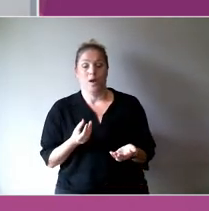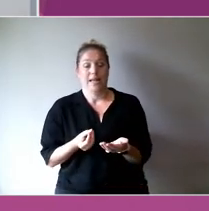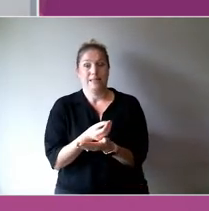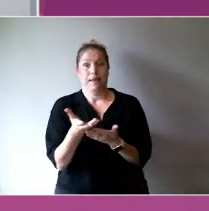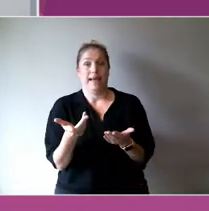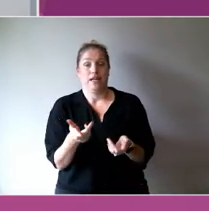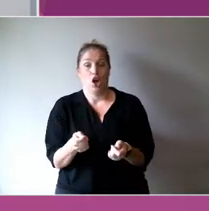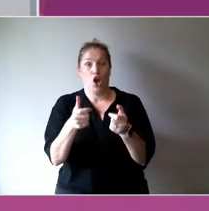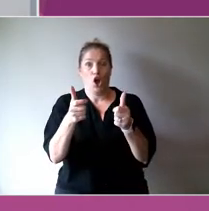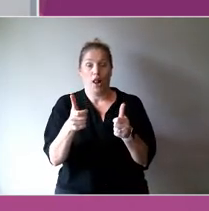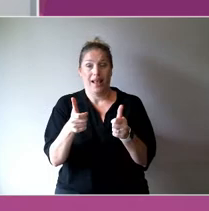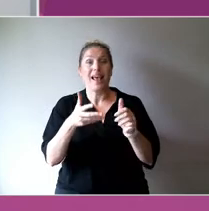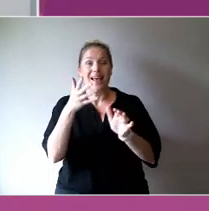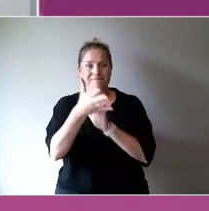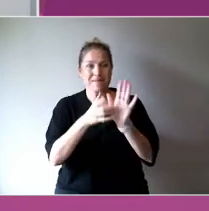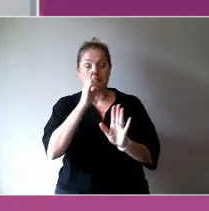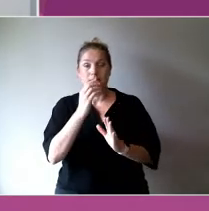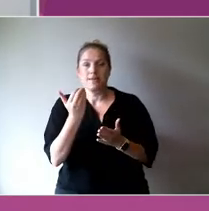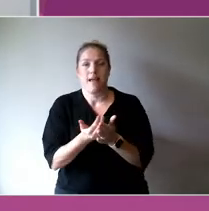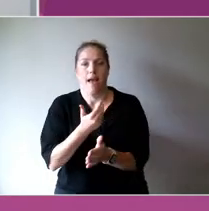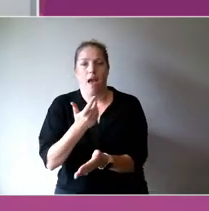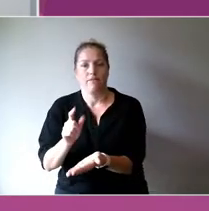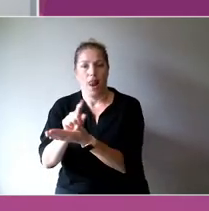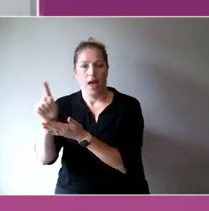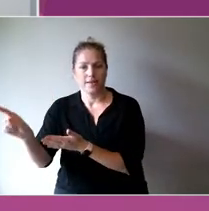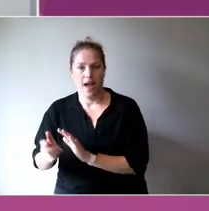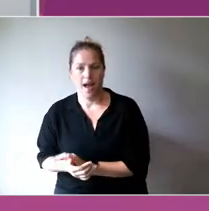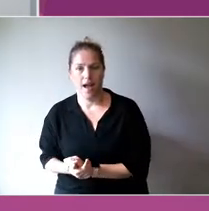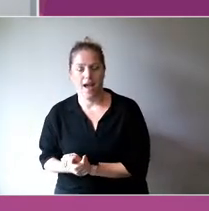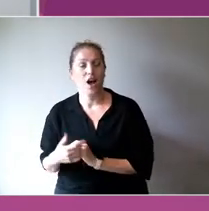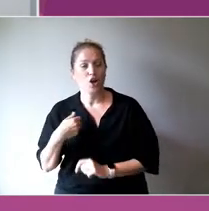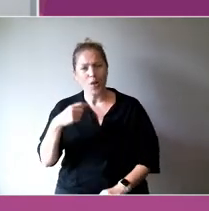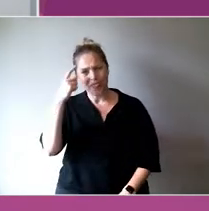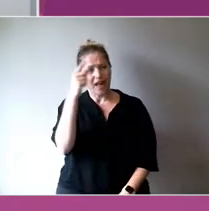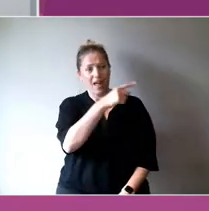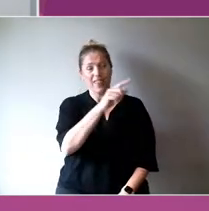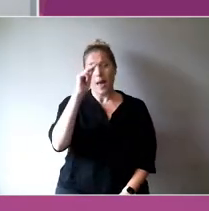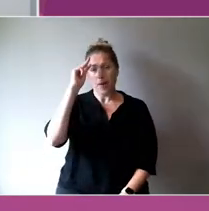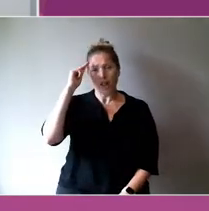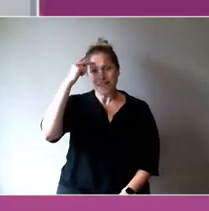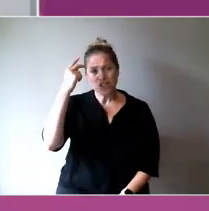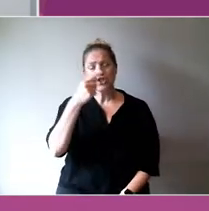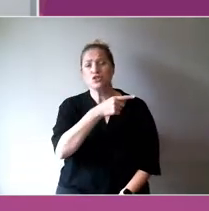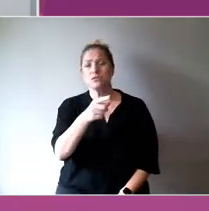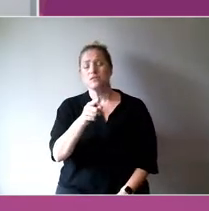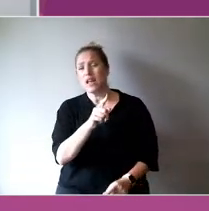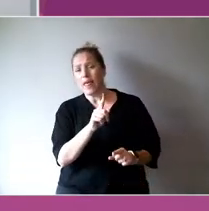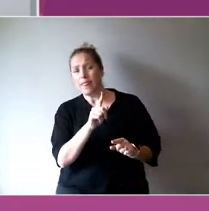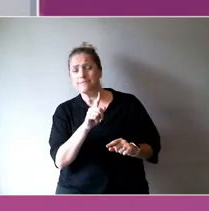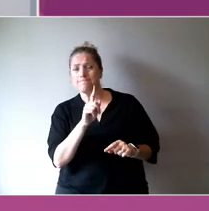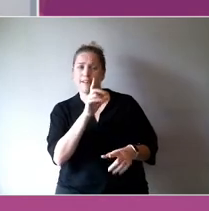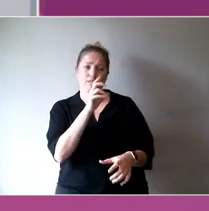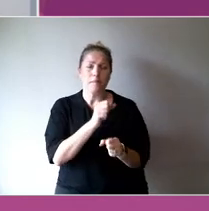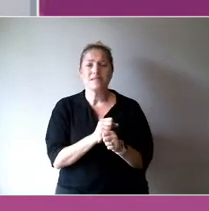Now, politicians and bureaucrats and administrators understand that as a principle, but it's a leap of faith.